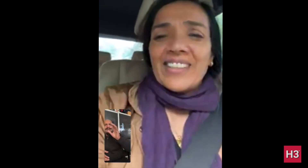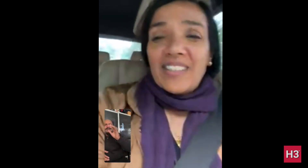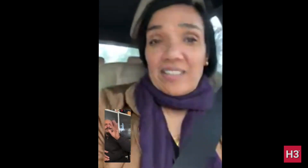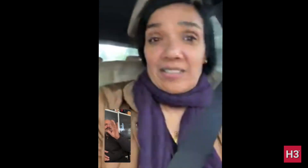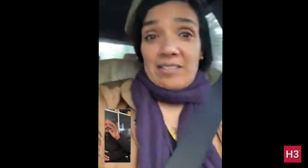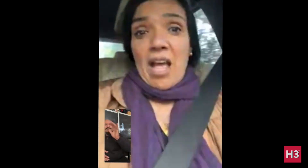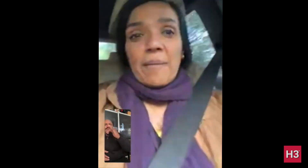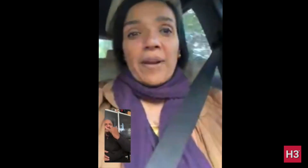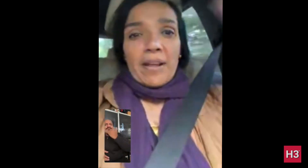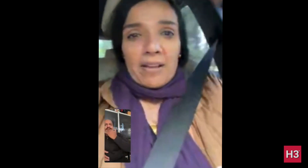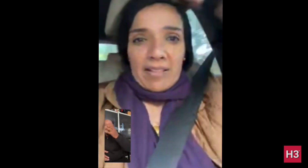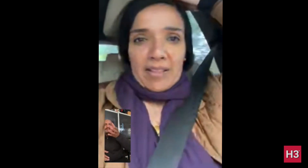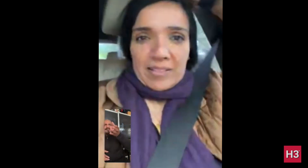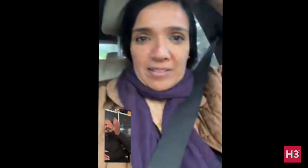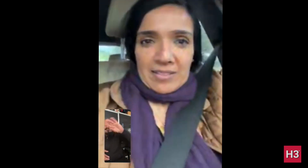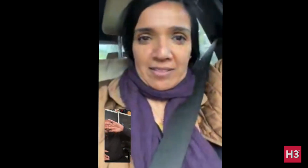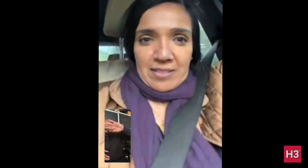No, that's wrong. Turn around.